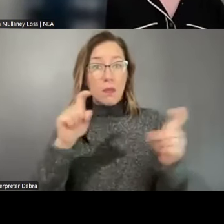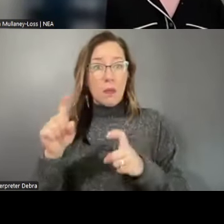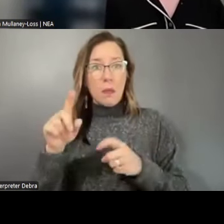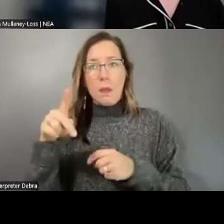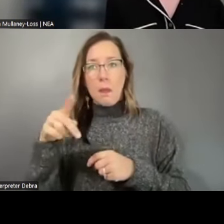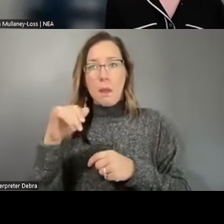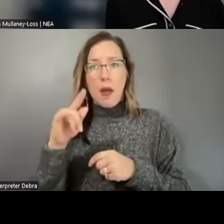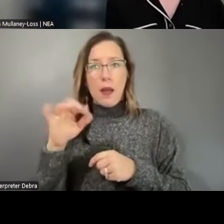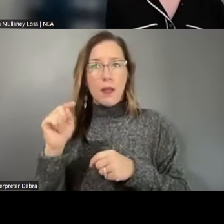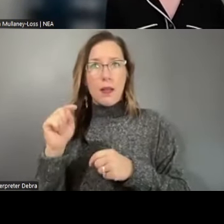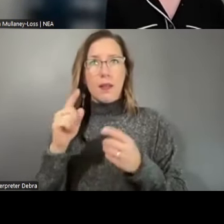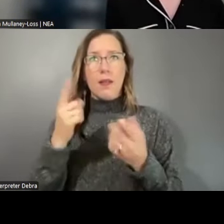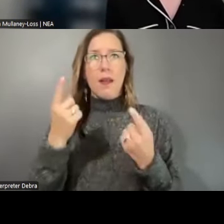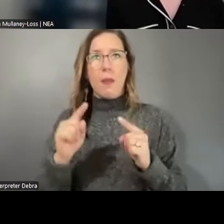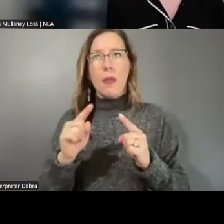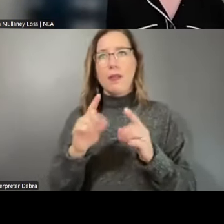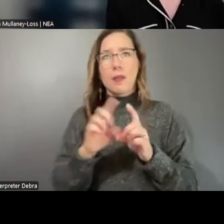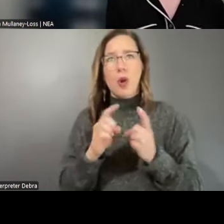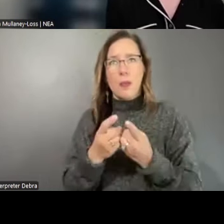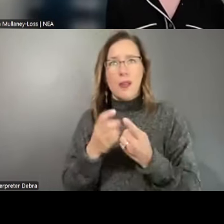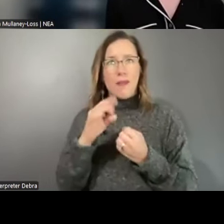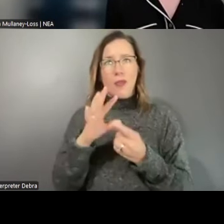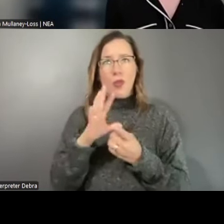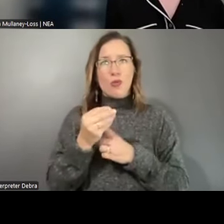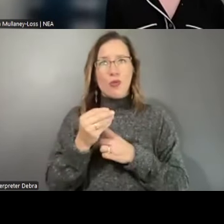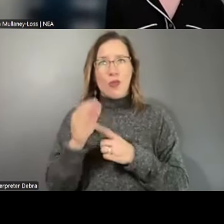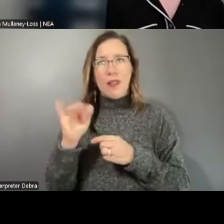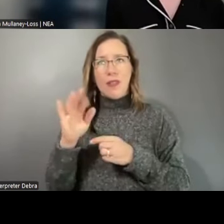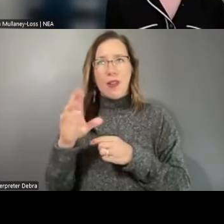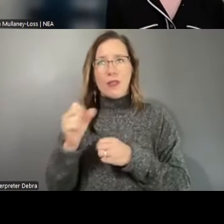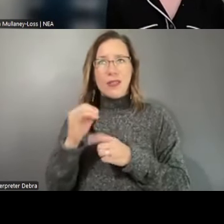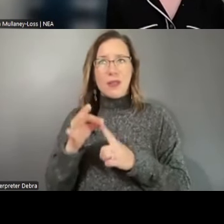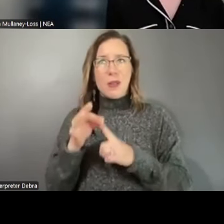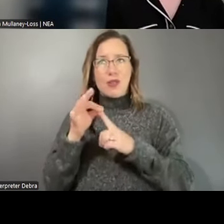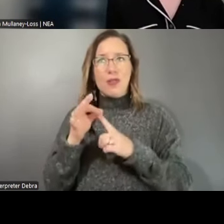of Cultural Affairs and Special Events, which is groundbreaking work also done with federal relief